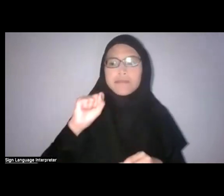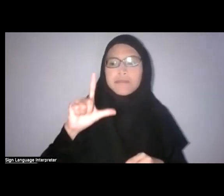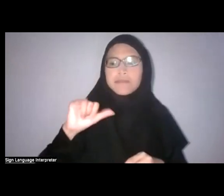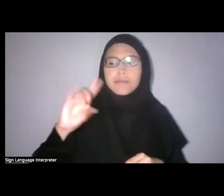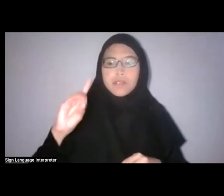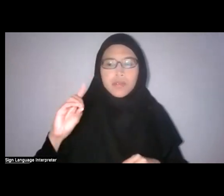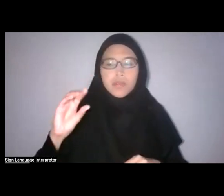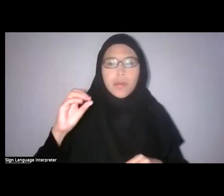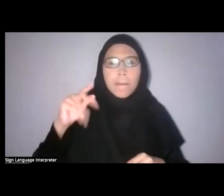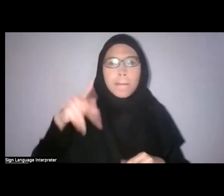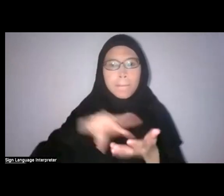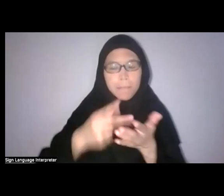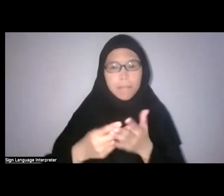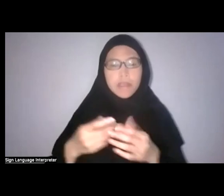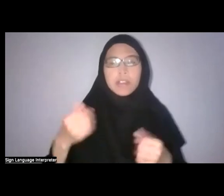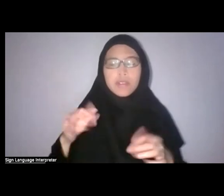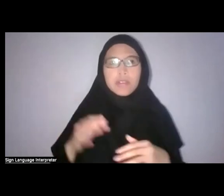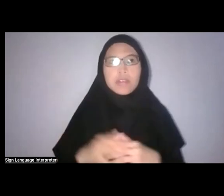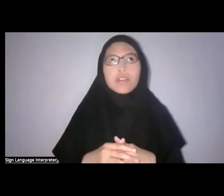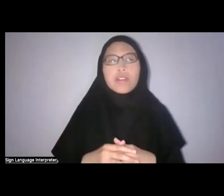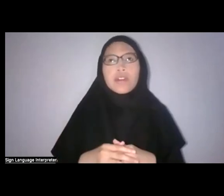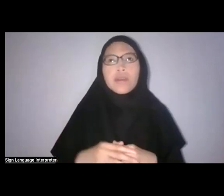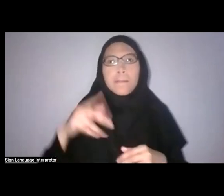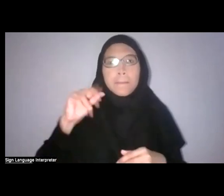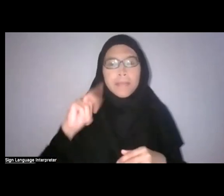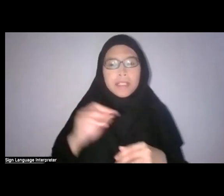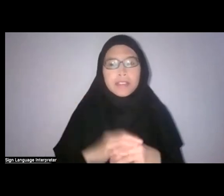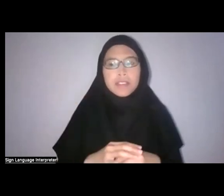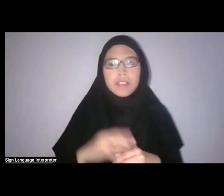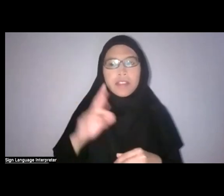Rashidah from SADeaf will be our interpreter this morning.